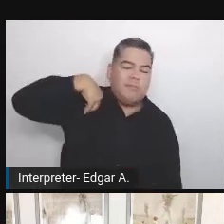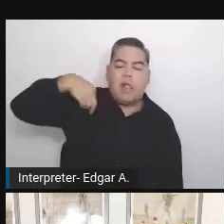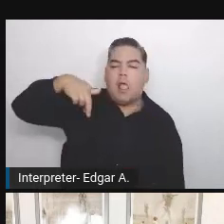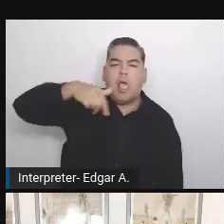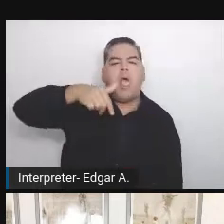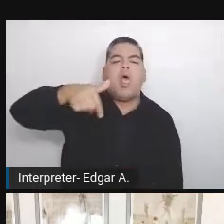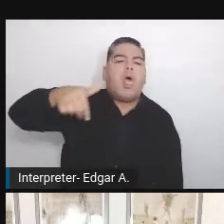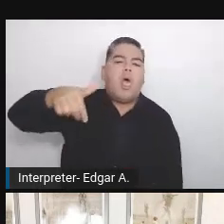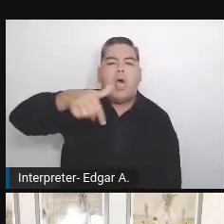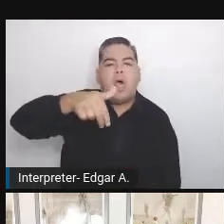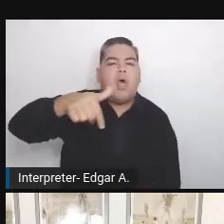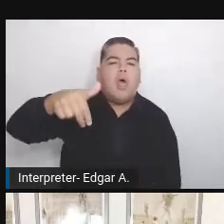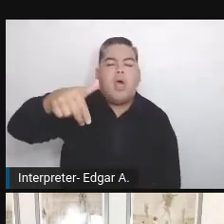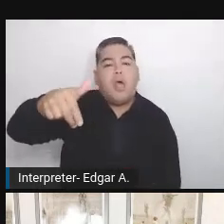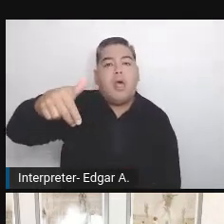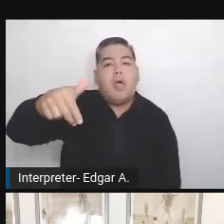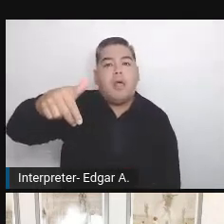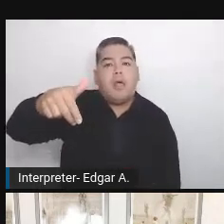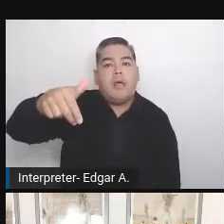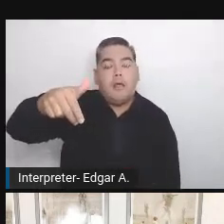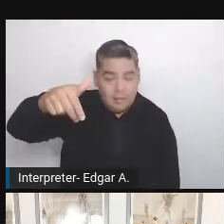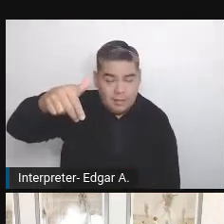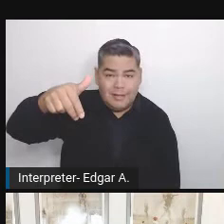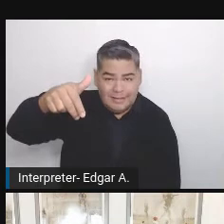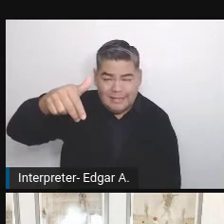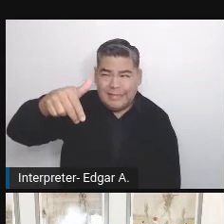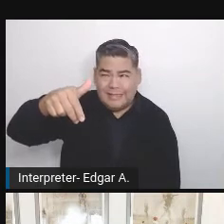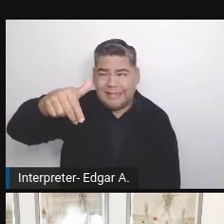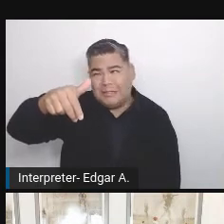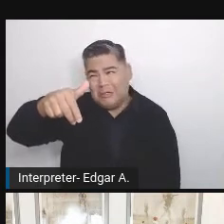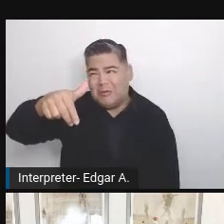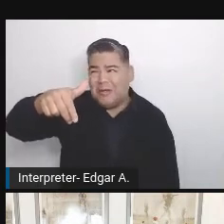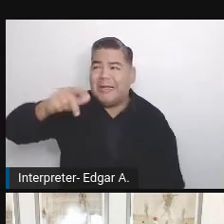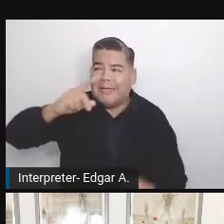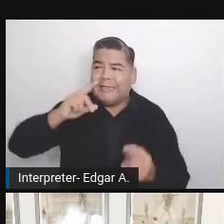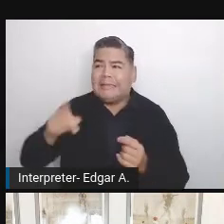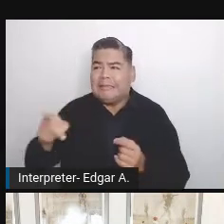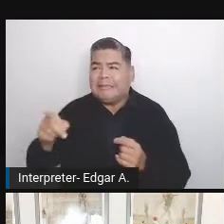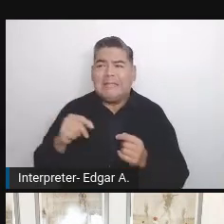In short, it wasn't something easy.